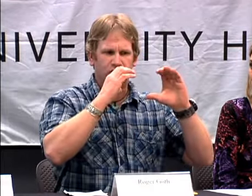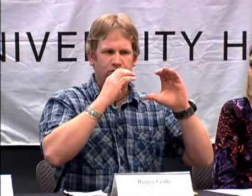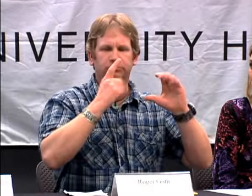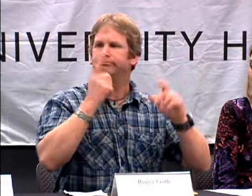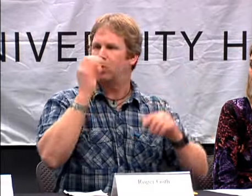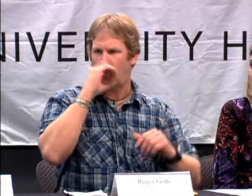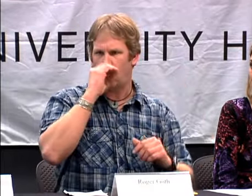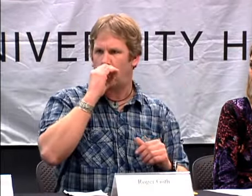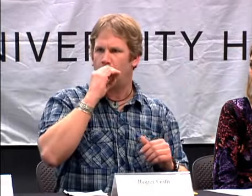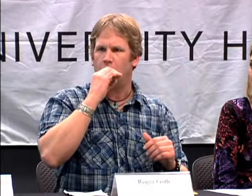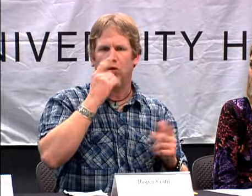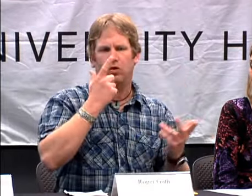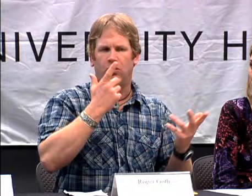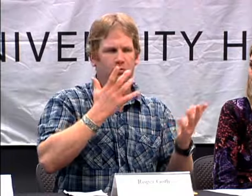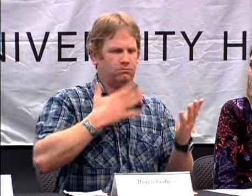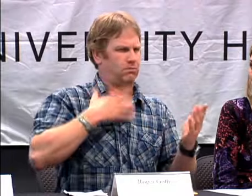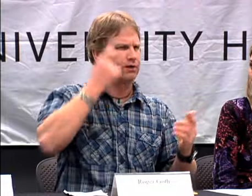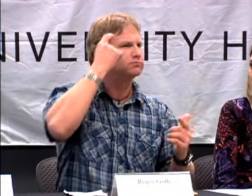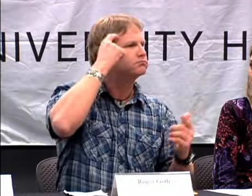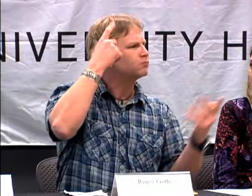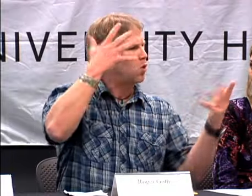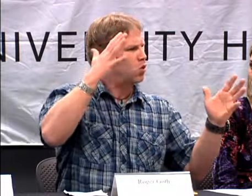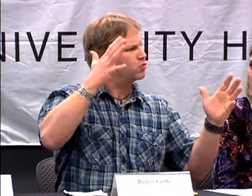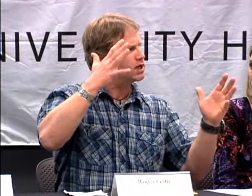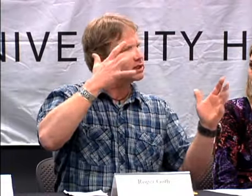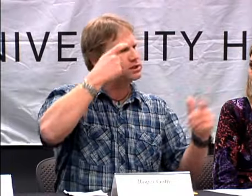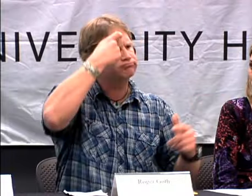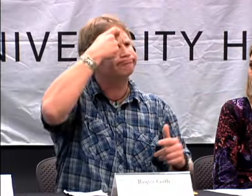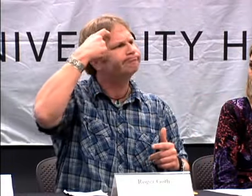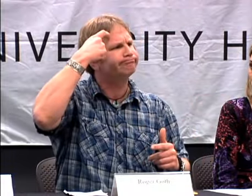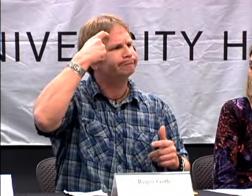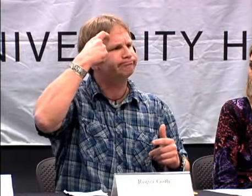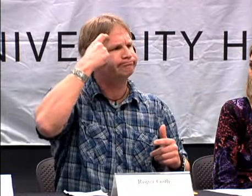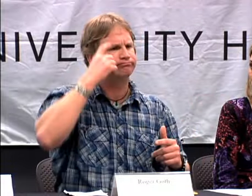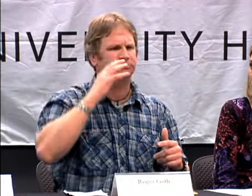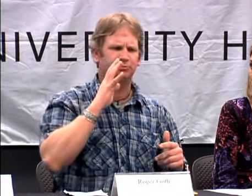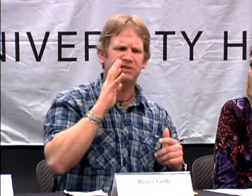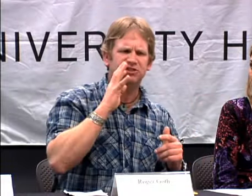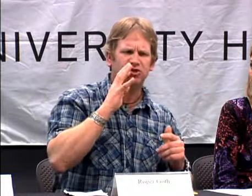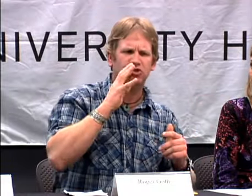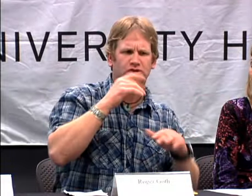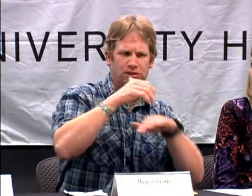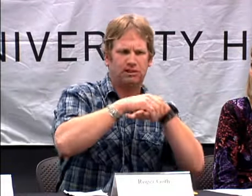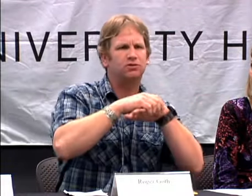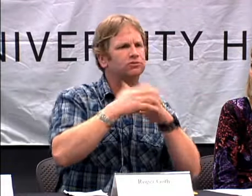I COMMUNICATED USING SPEECH, AND I CAN REMEMBER SPEECH.